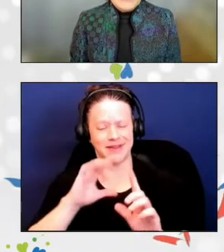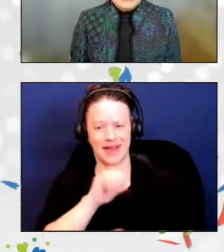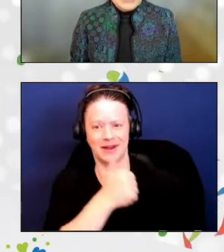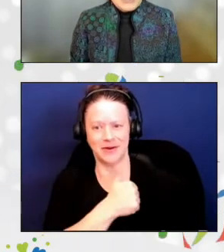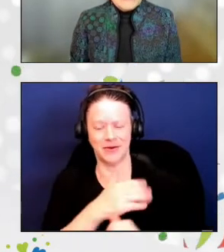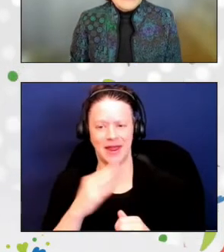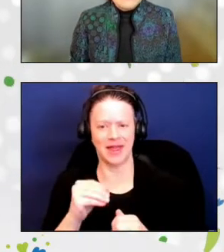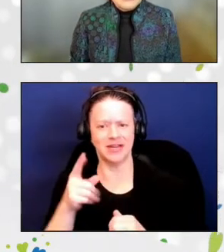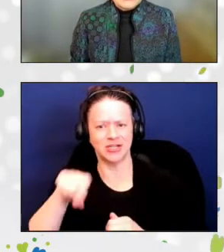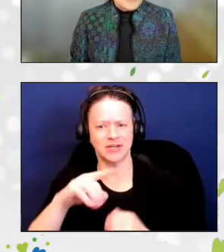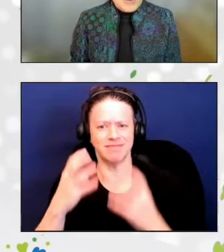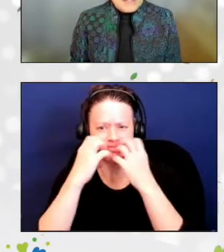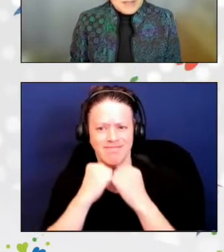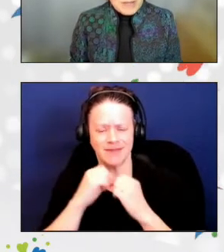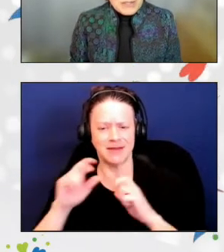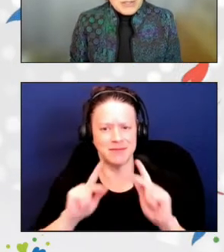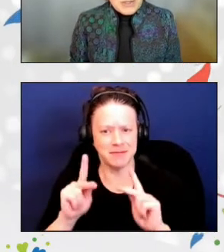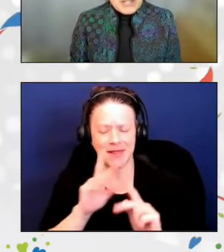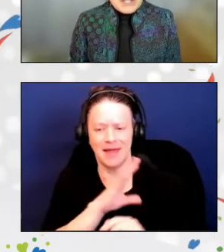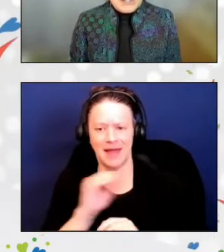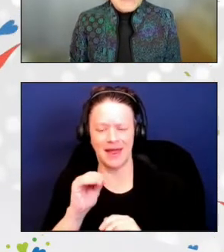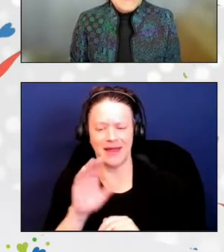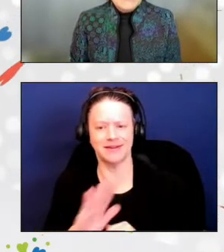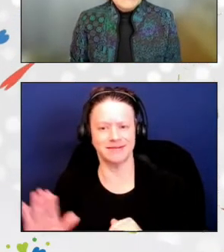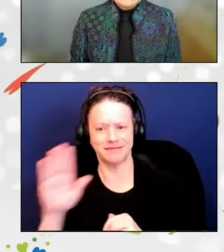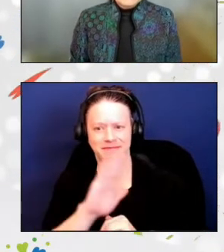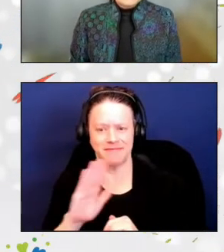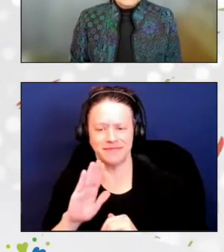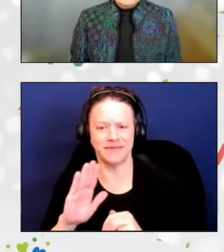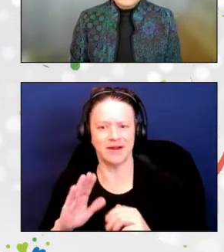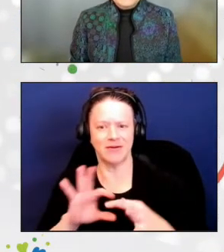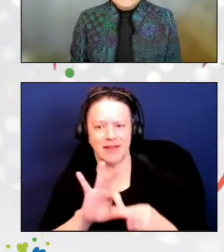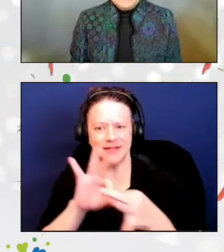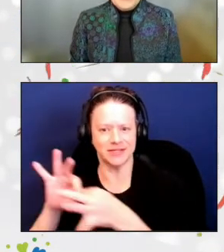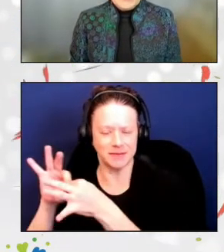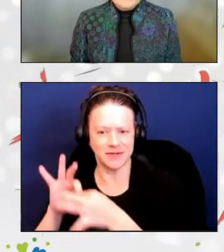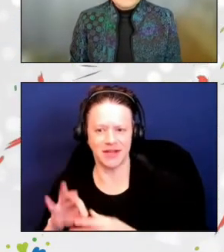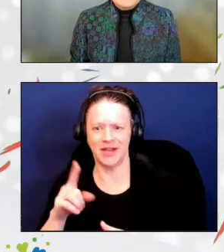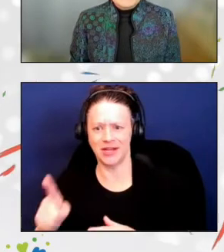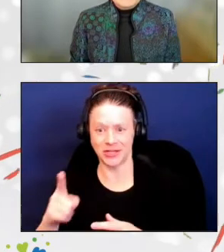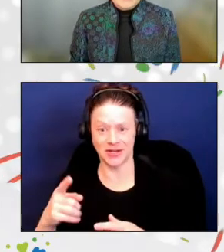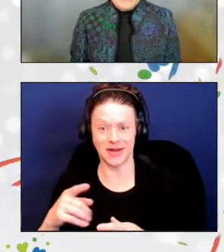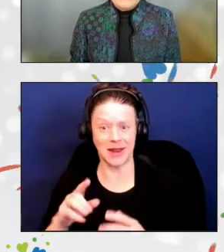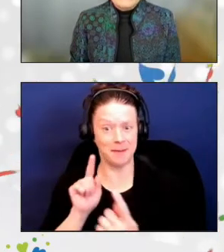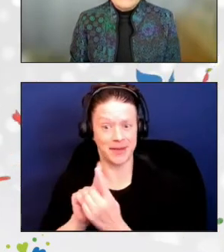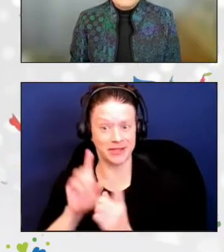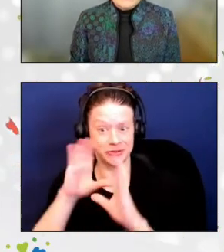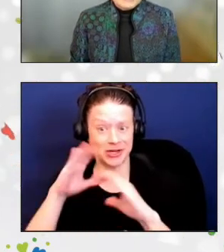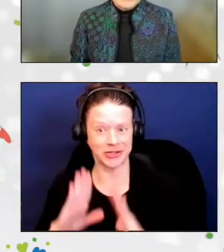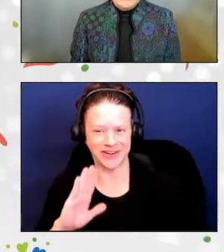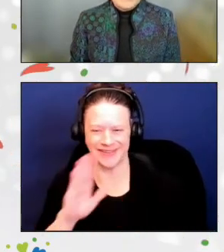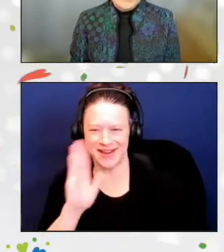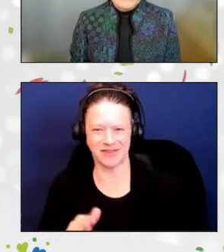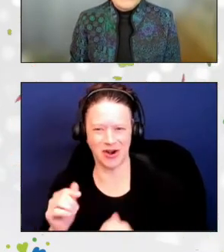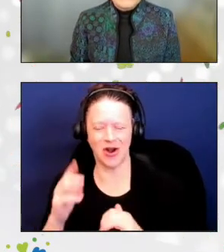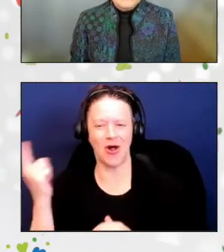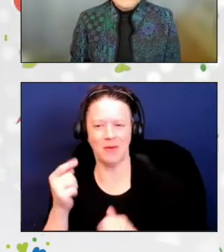and share that she hardly meets a stranger. She creates trusting partnerships with her colleagues and community partners